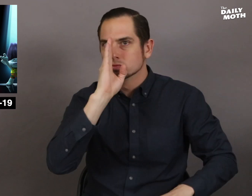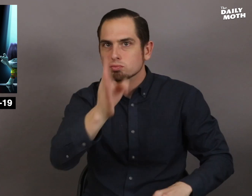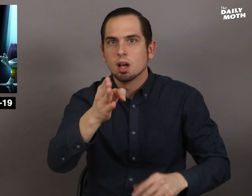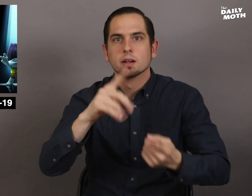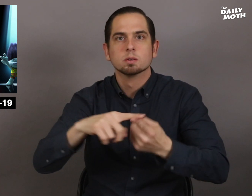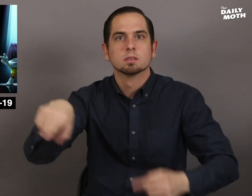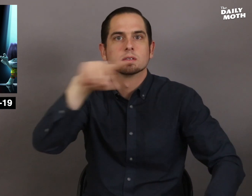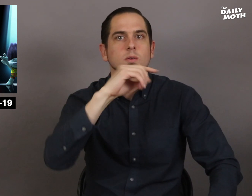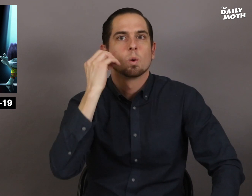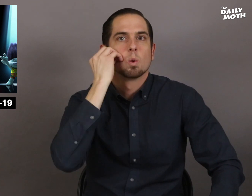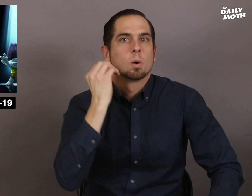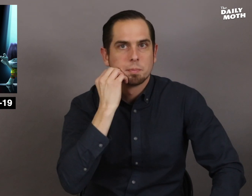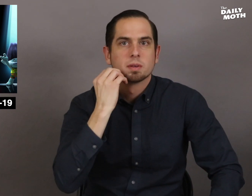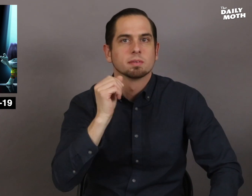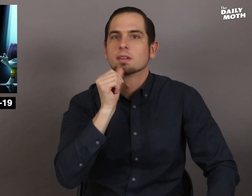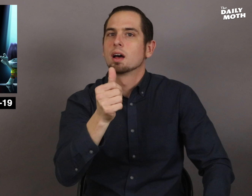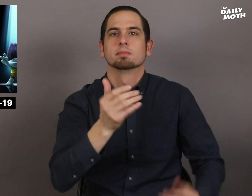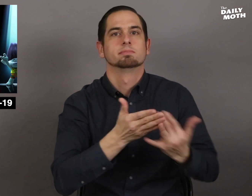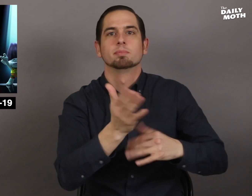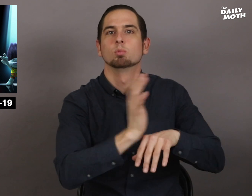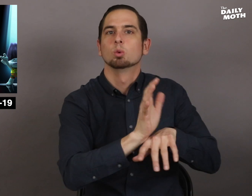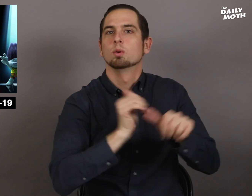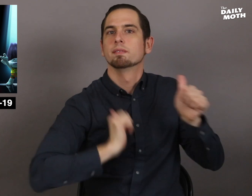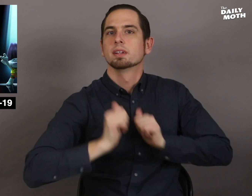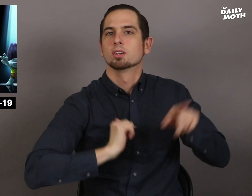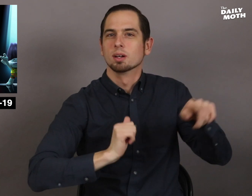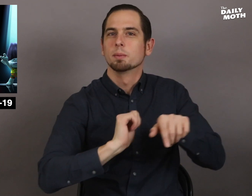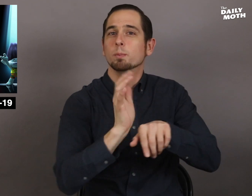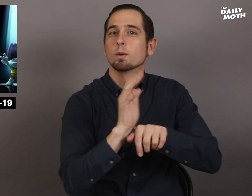their direct-to-home release.